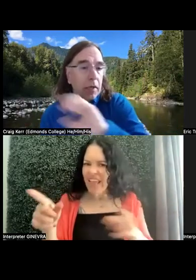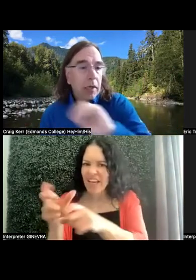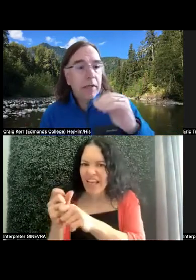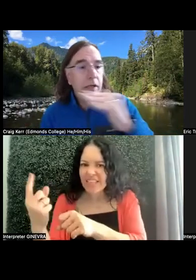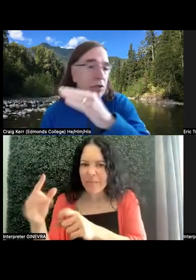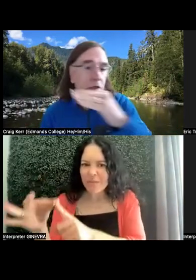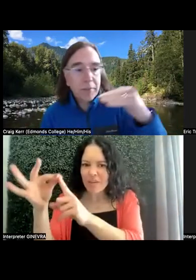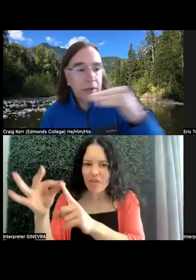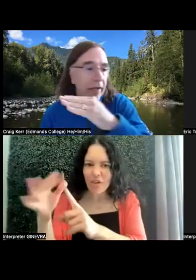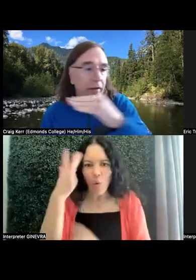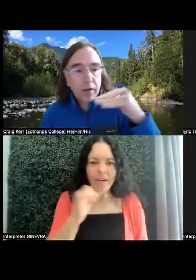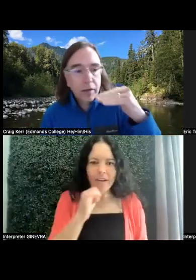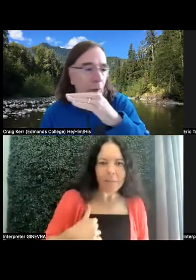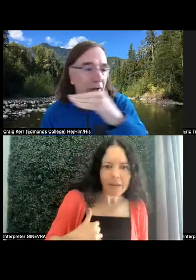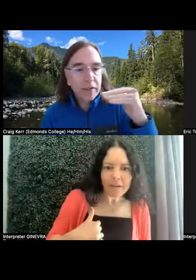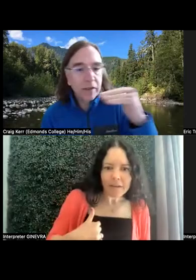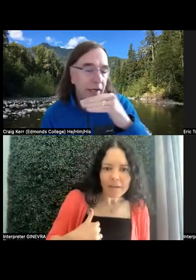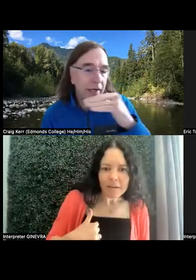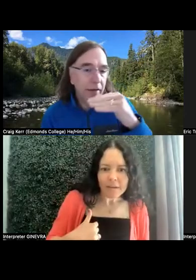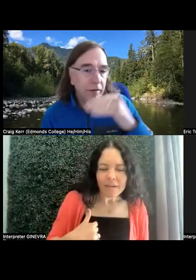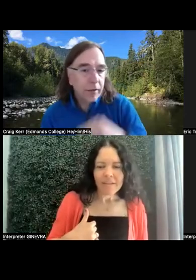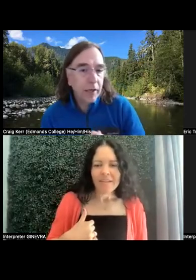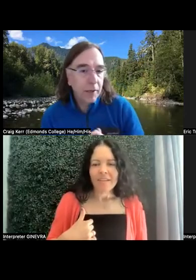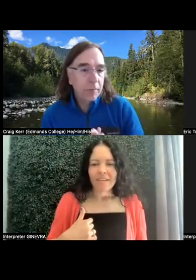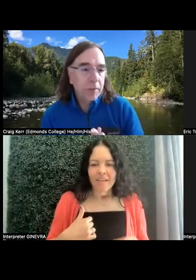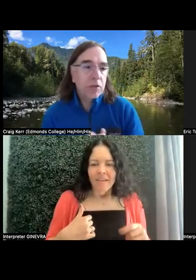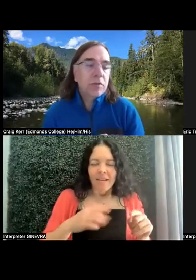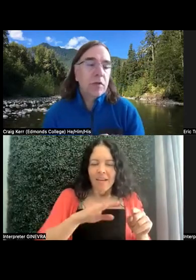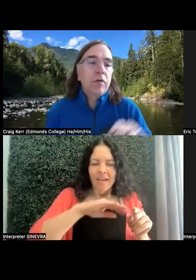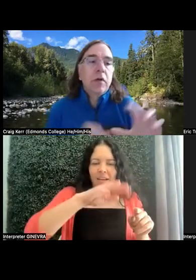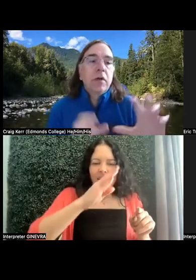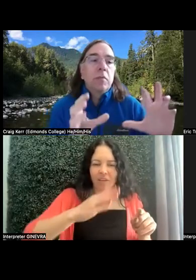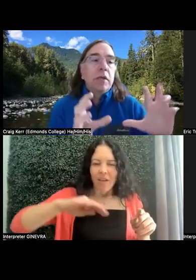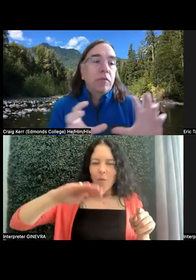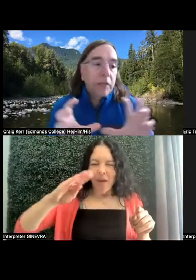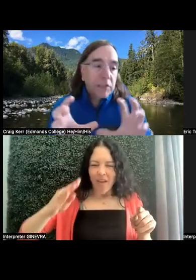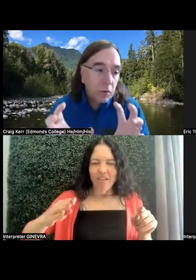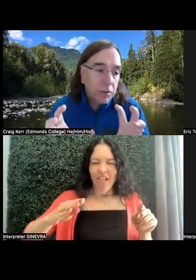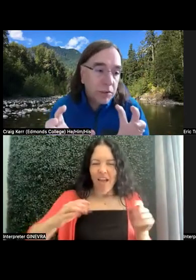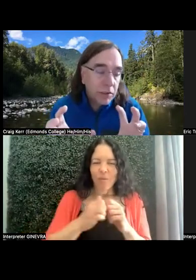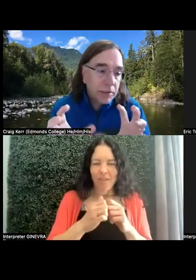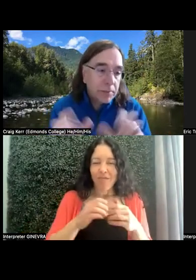And then it talks about that wavy line, in terms of being flexible with students.